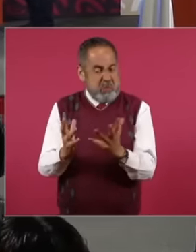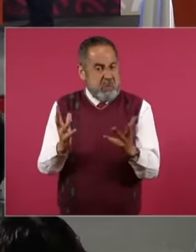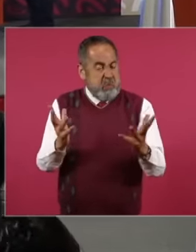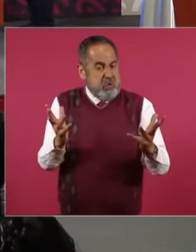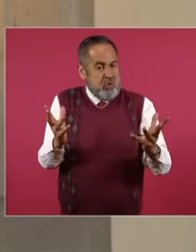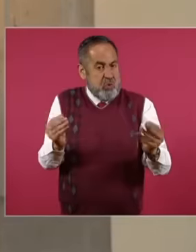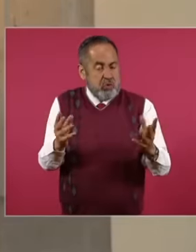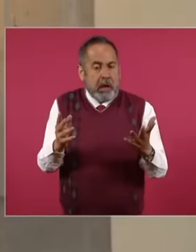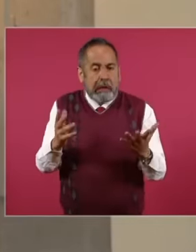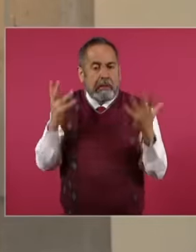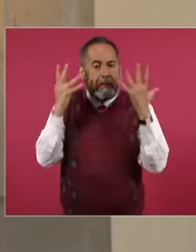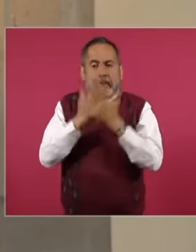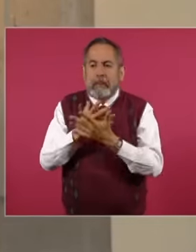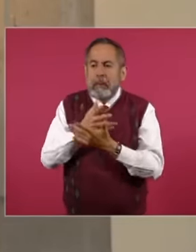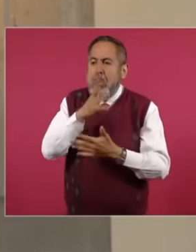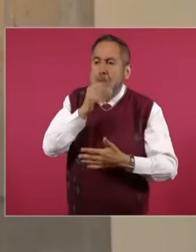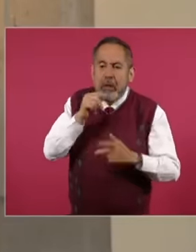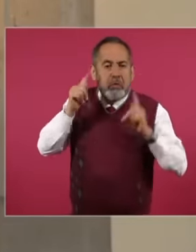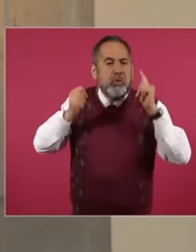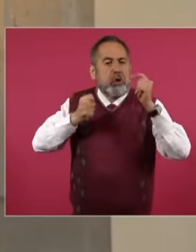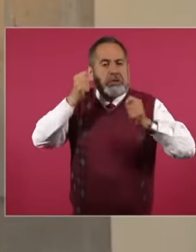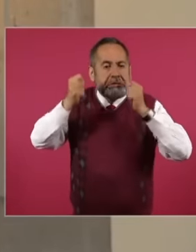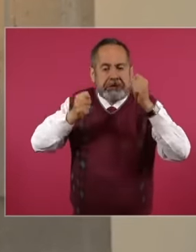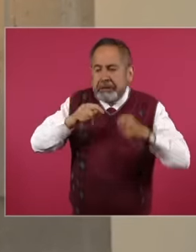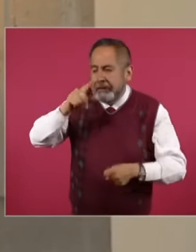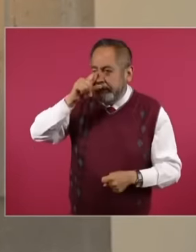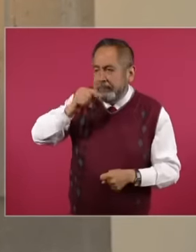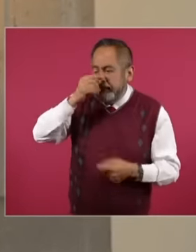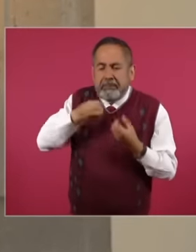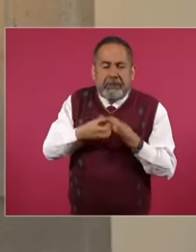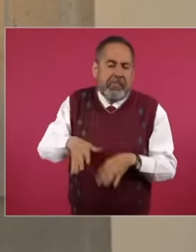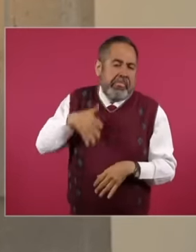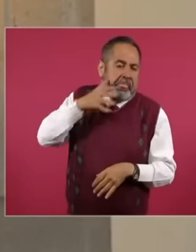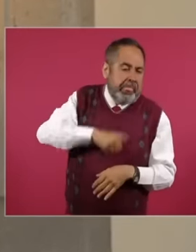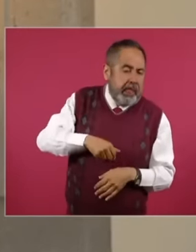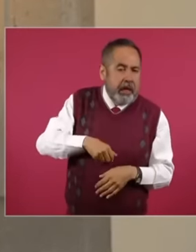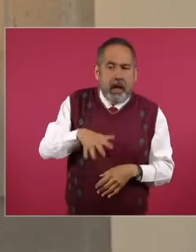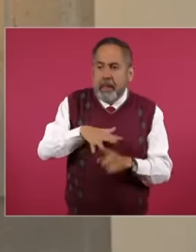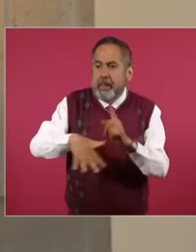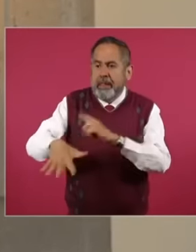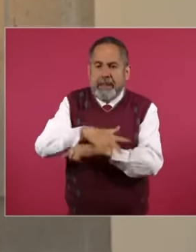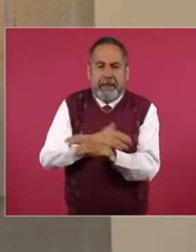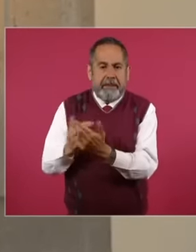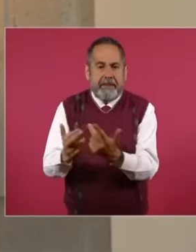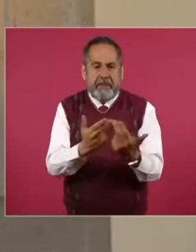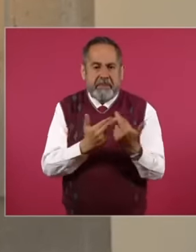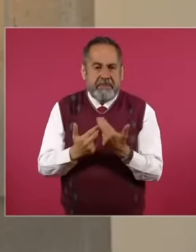tourist but also to the environment through the decomposition of this macroalgae eh this